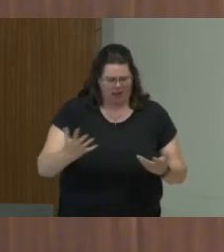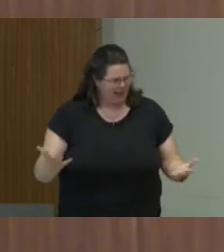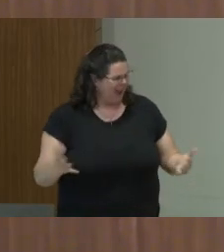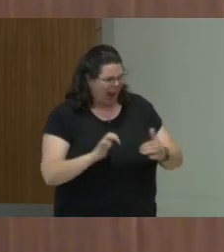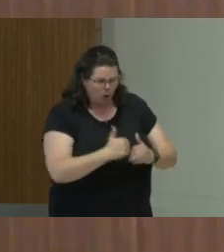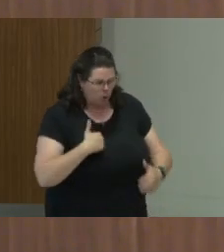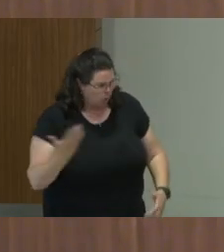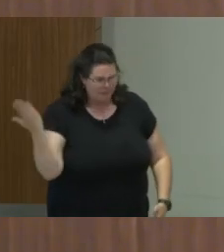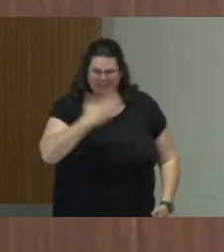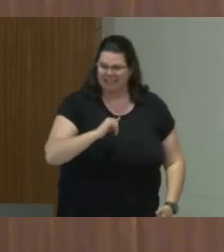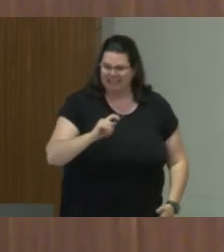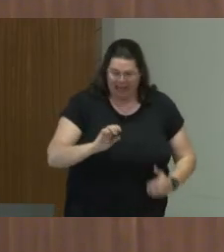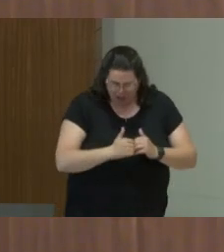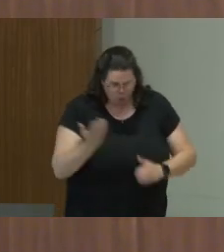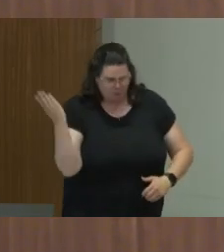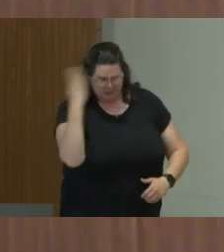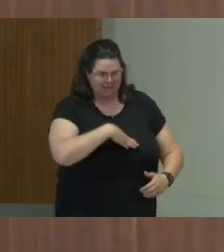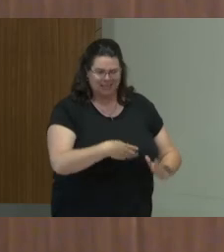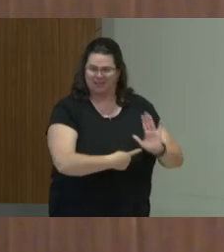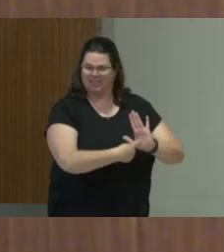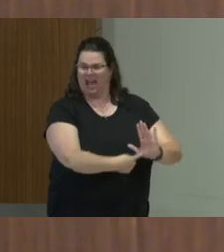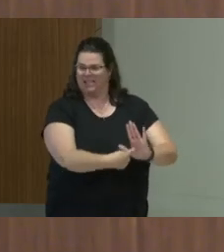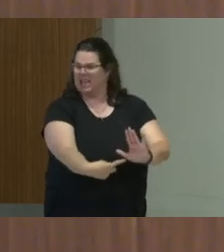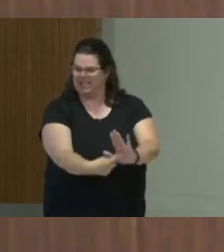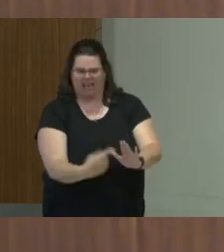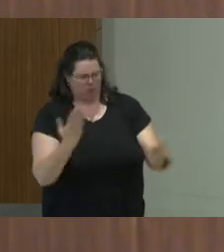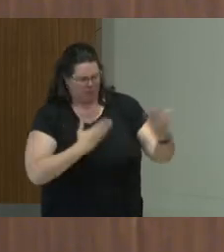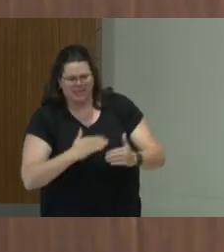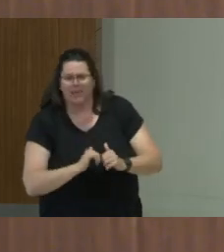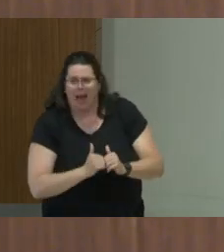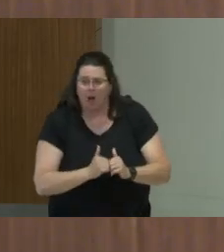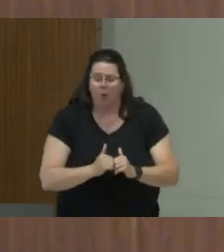Missing the signs of the present, but then also thinking of ways for L'Arche to move forward.